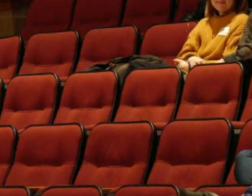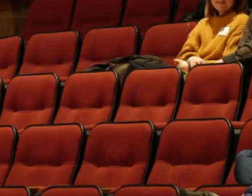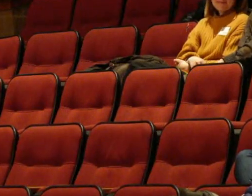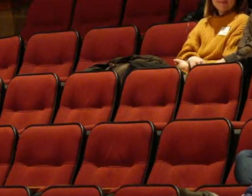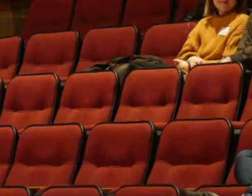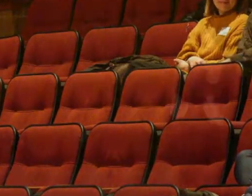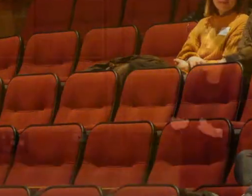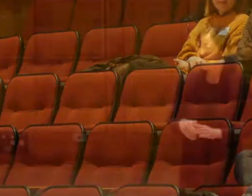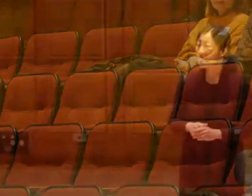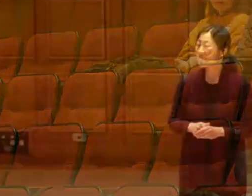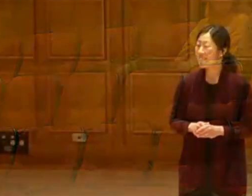That's great.